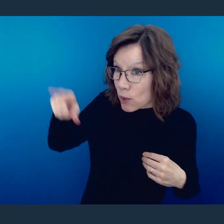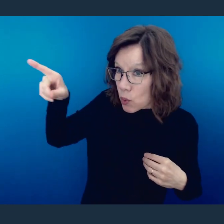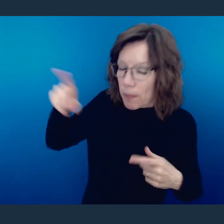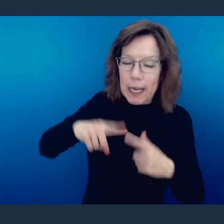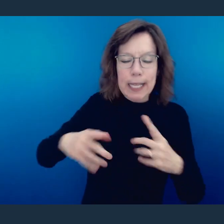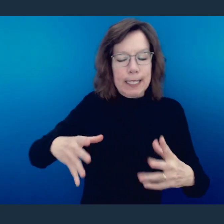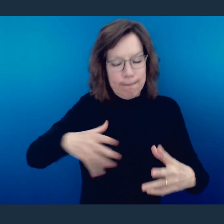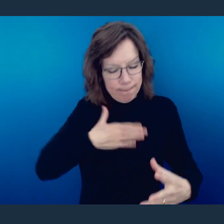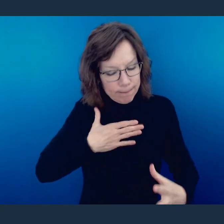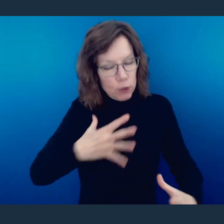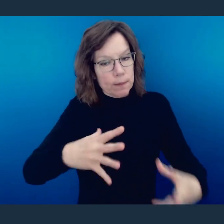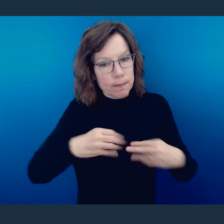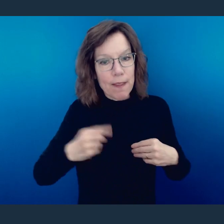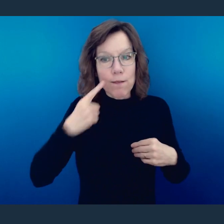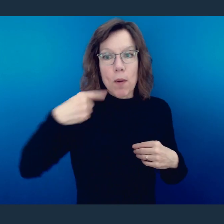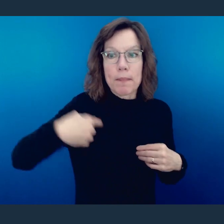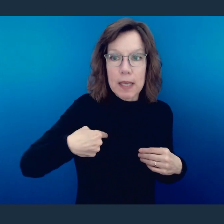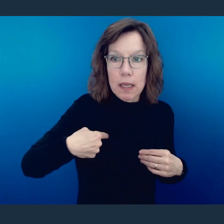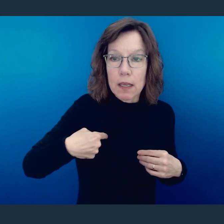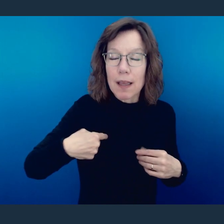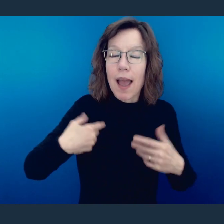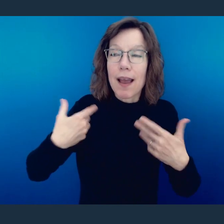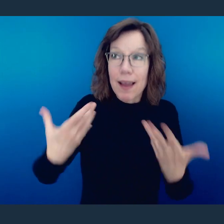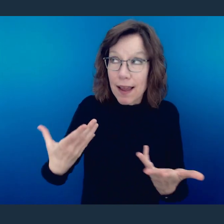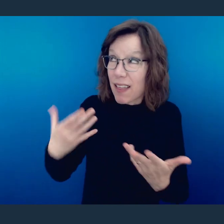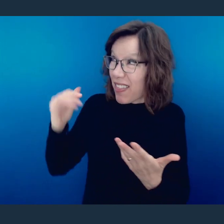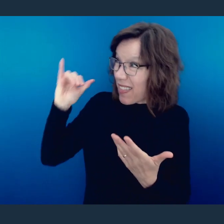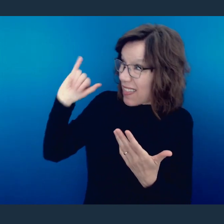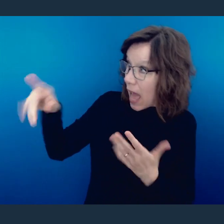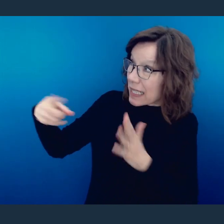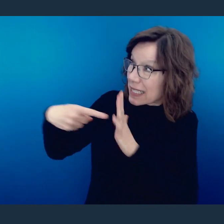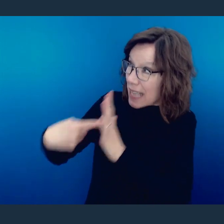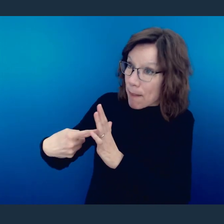didn't need to do it for Himself. And the reality is, that in the same way,